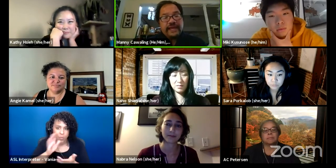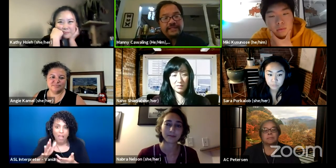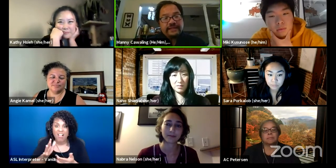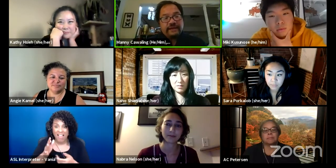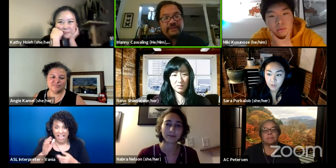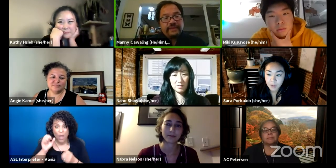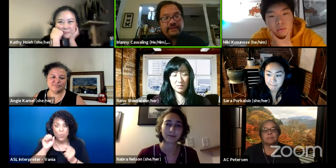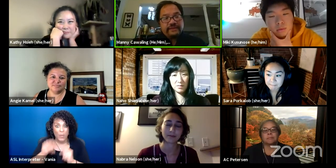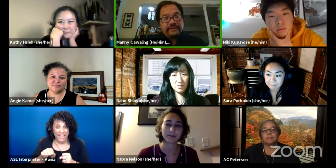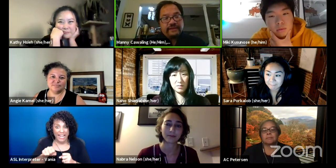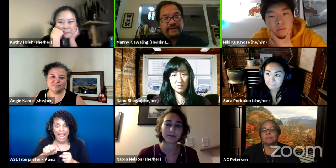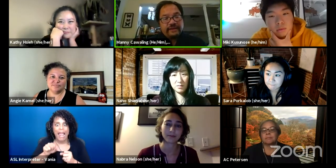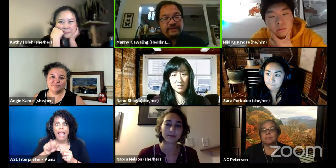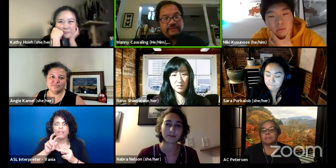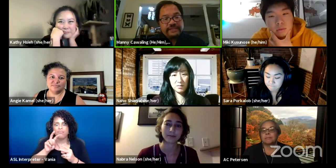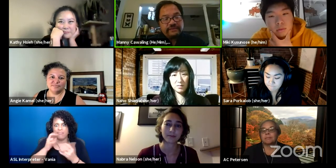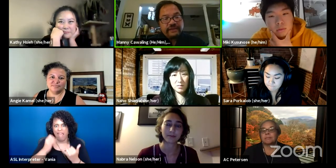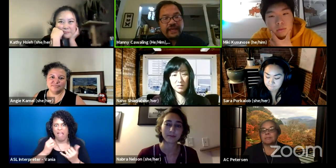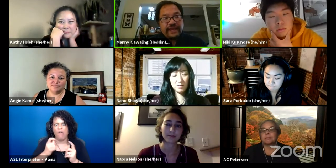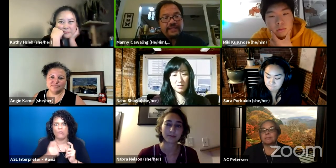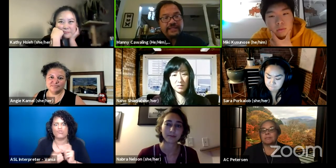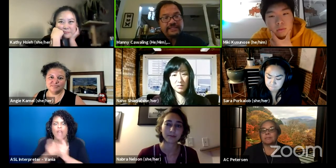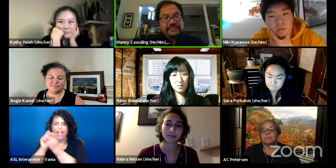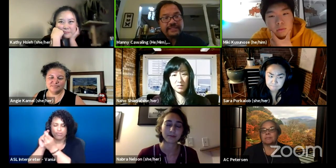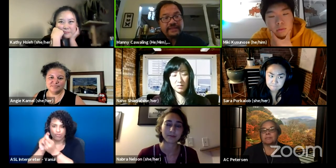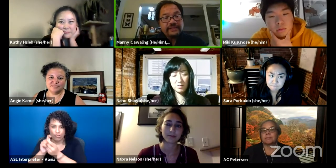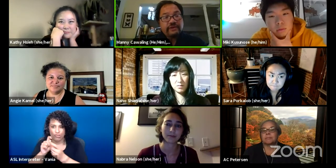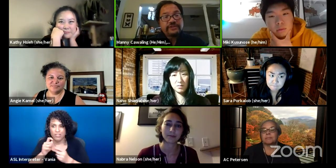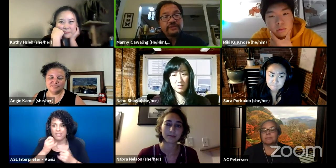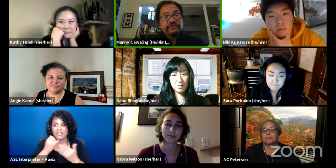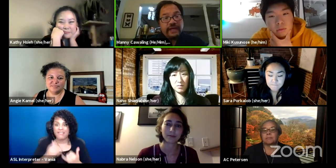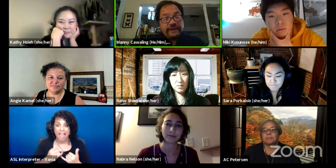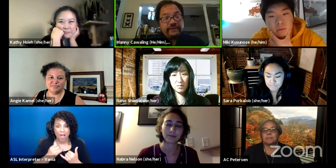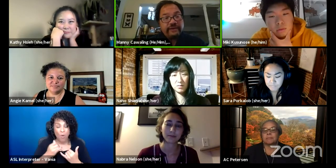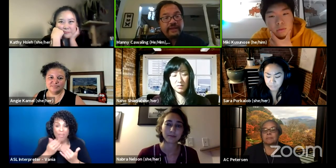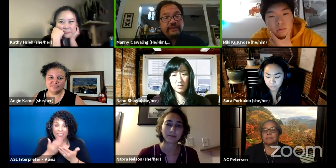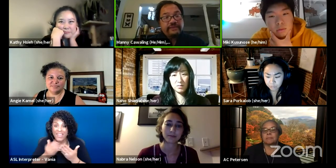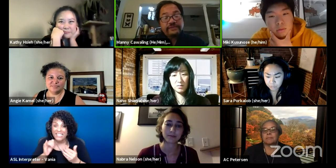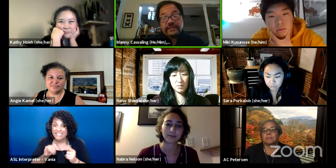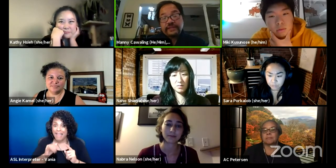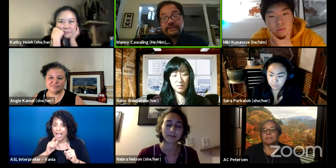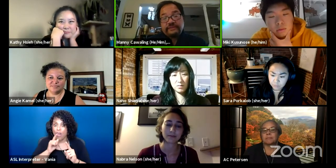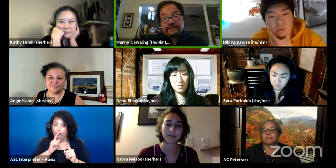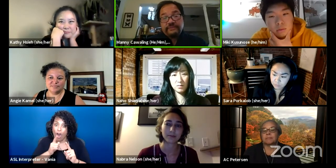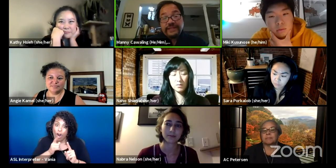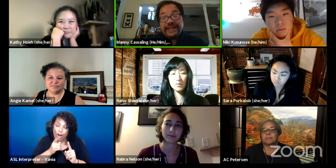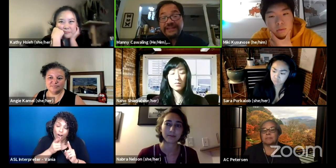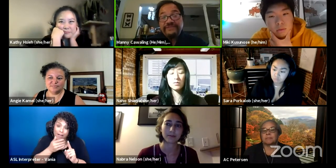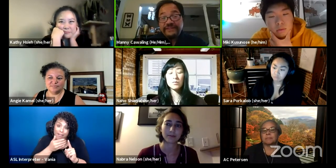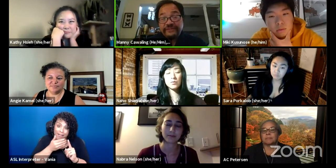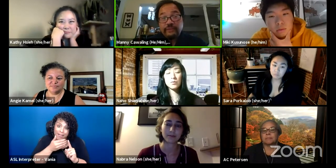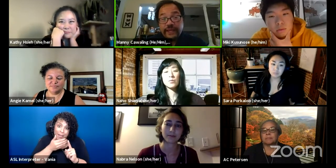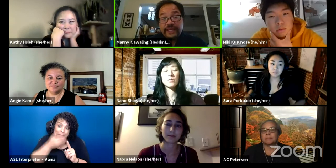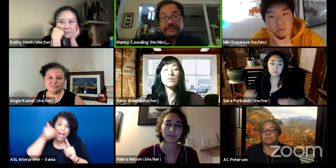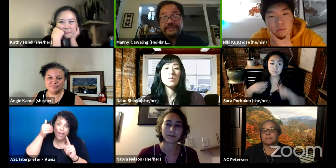that the silver lining is that things are so dire that there could be a lot of different ways